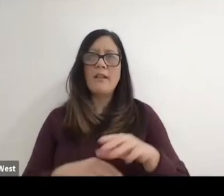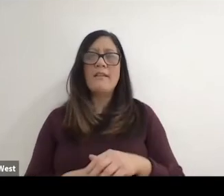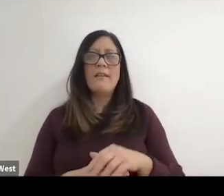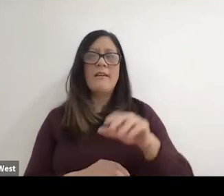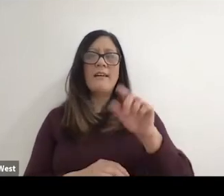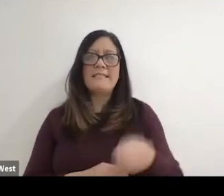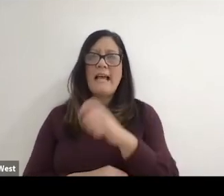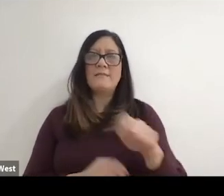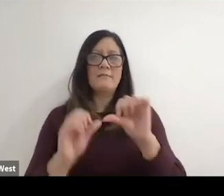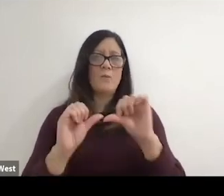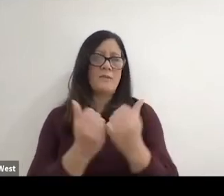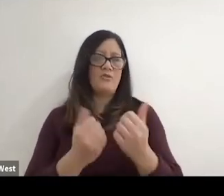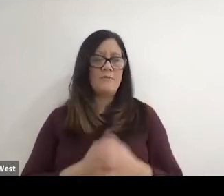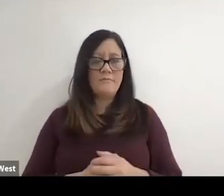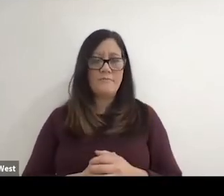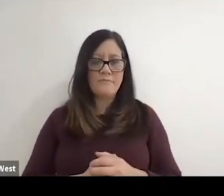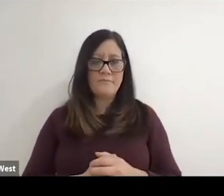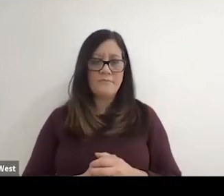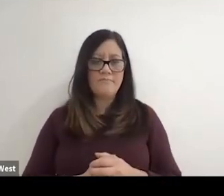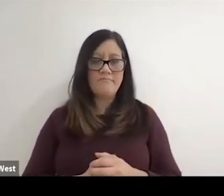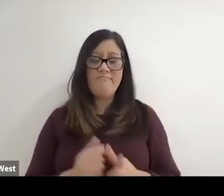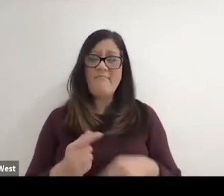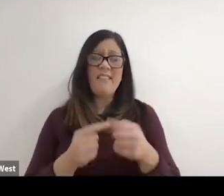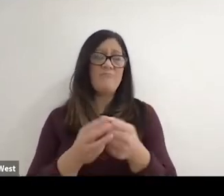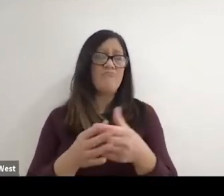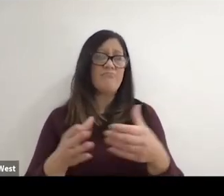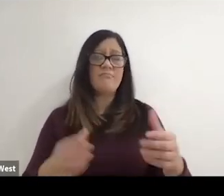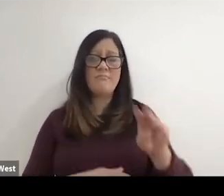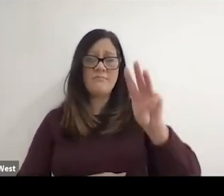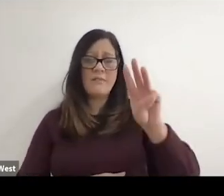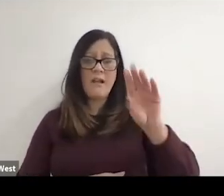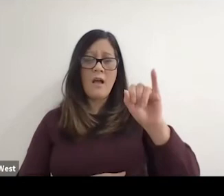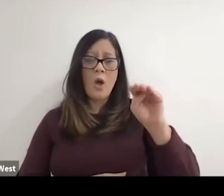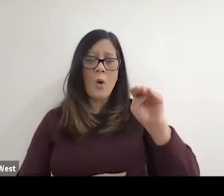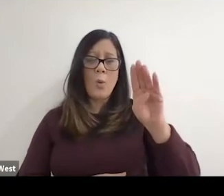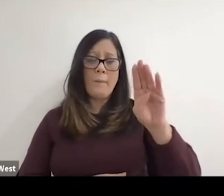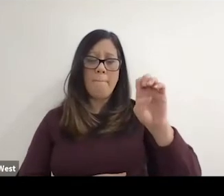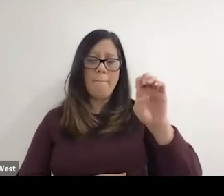Tennis Association and then just grew from there. Wimbledon was was slow to come along.